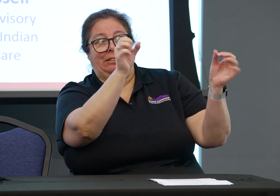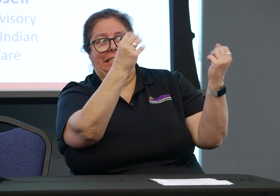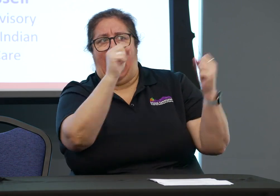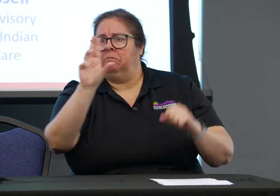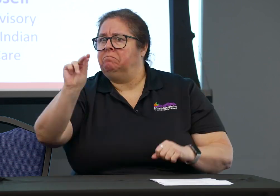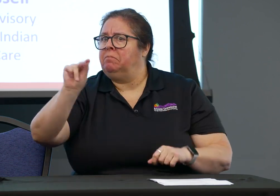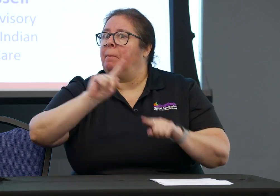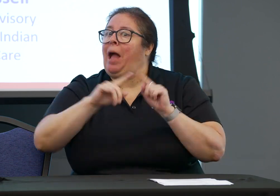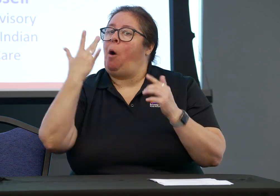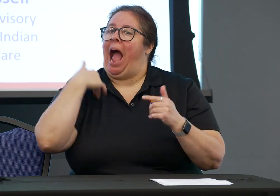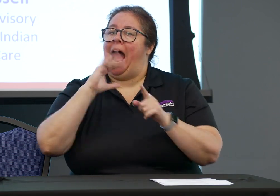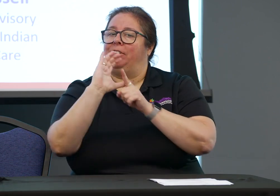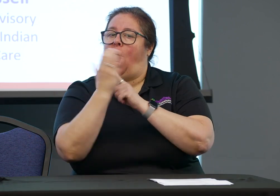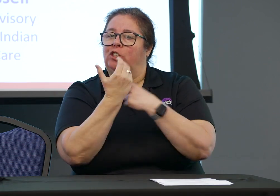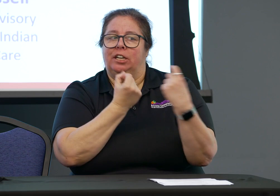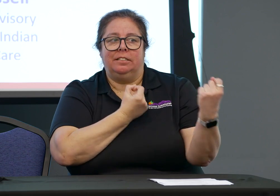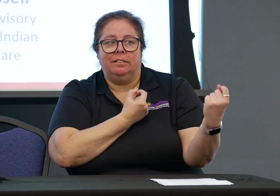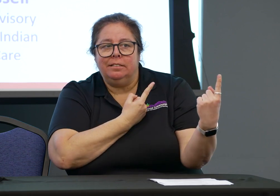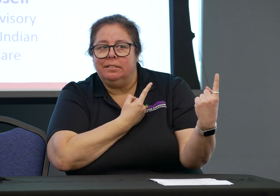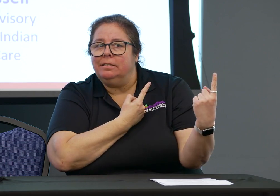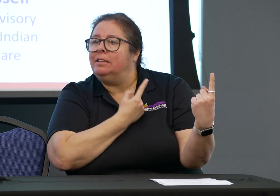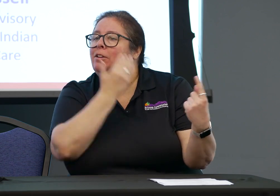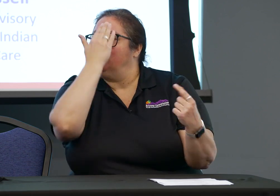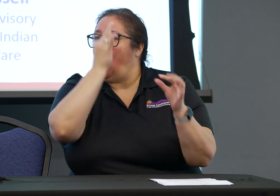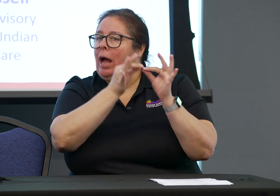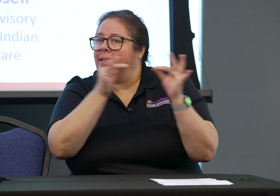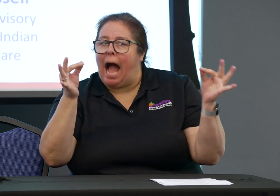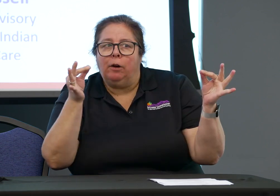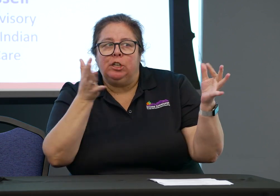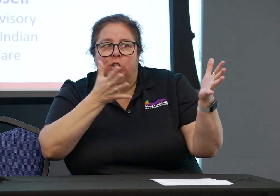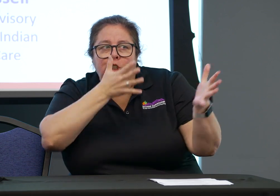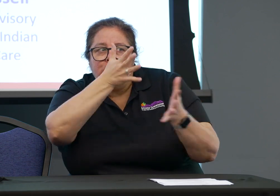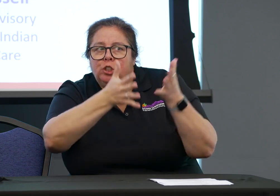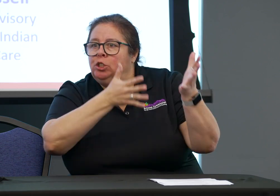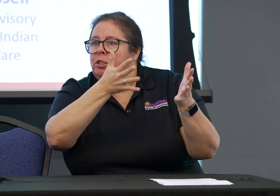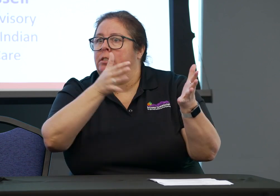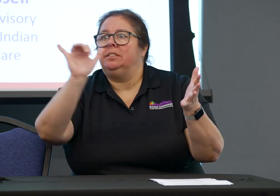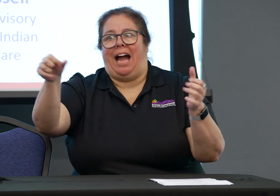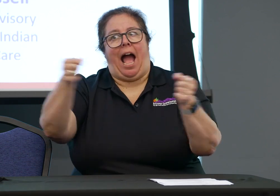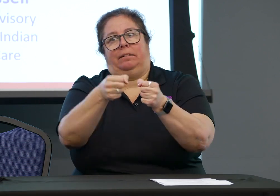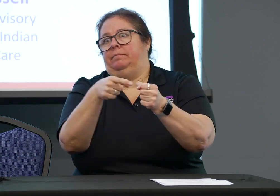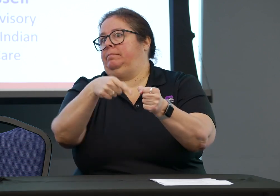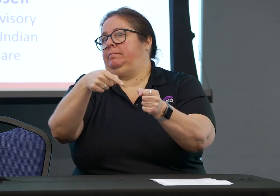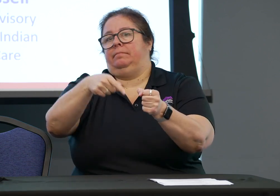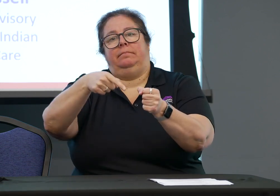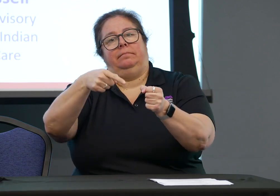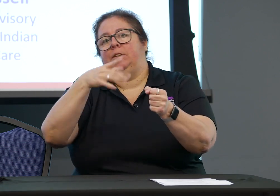Now that certified deaf interpreter may not know the specific sign language